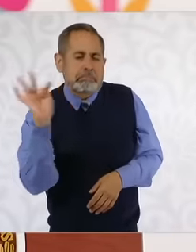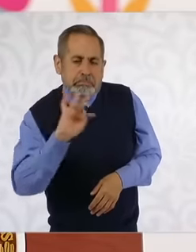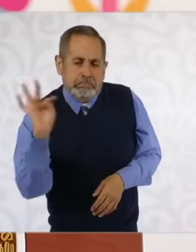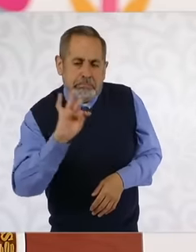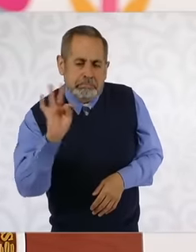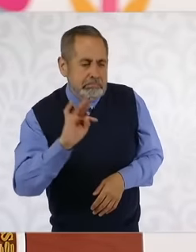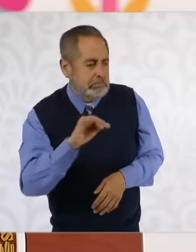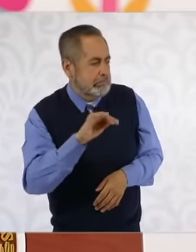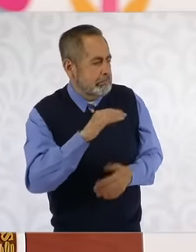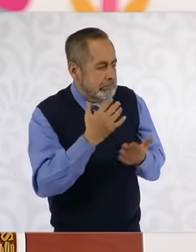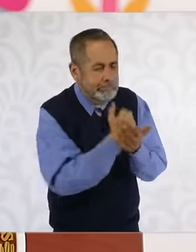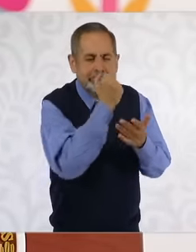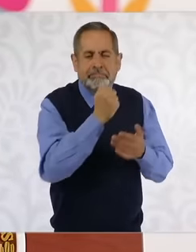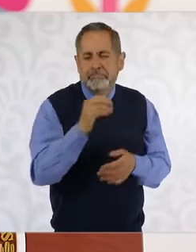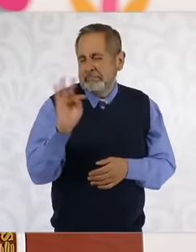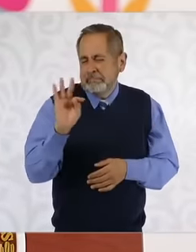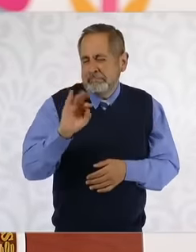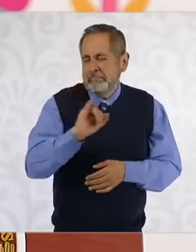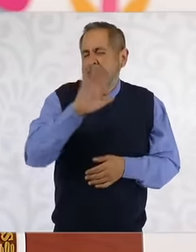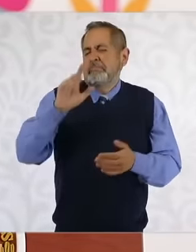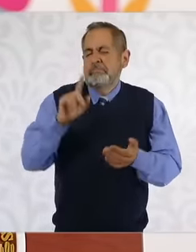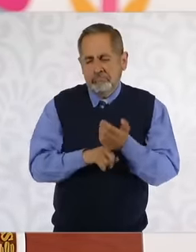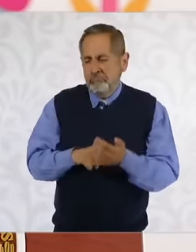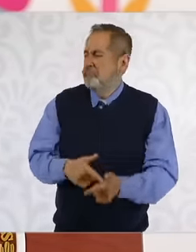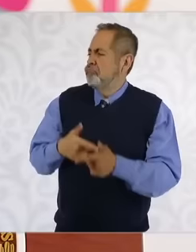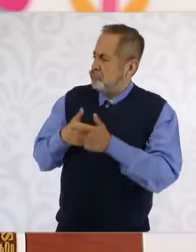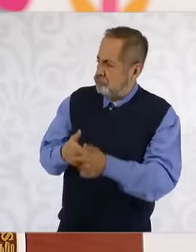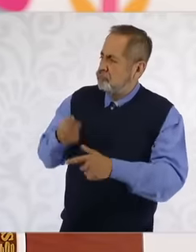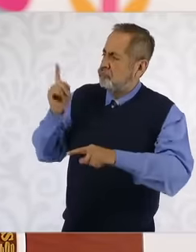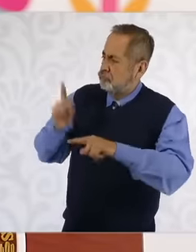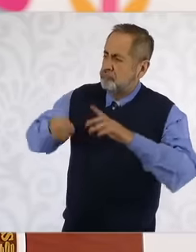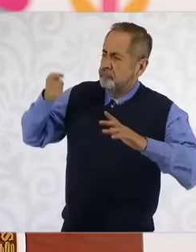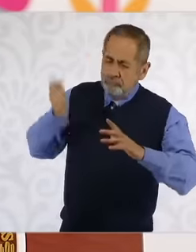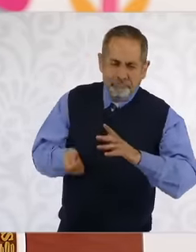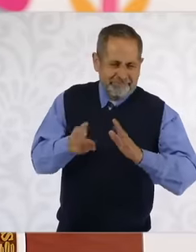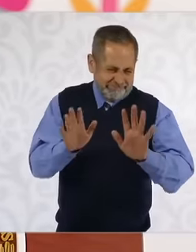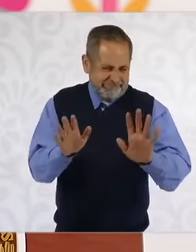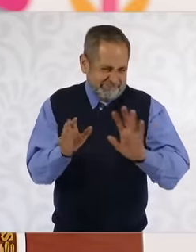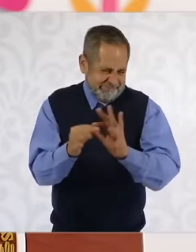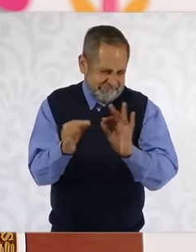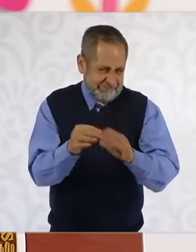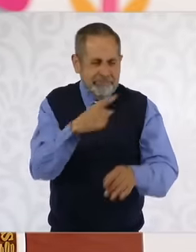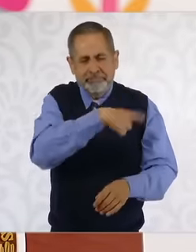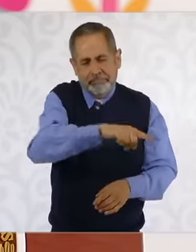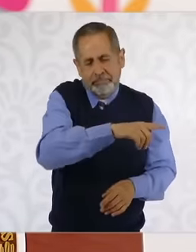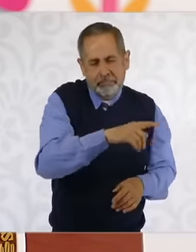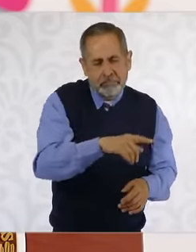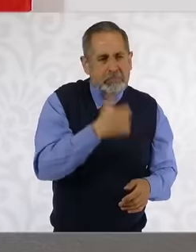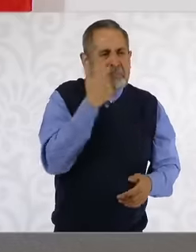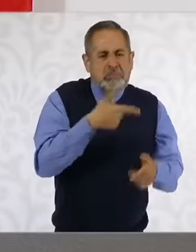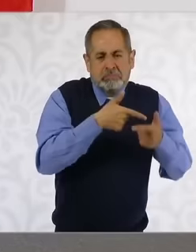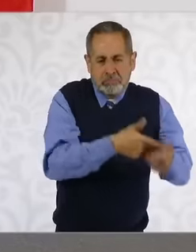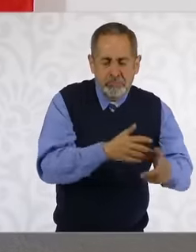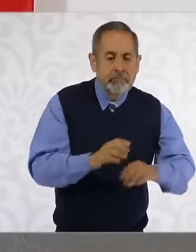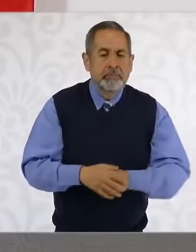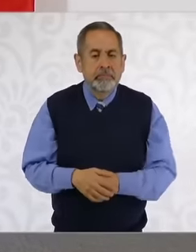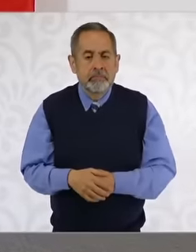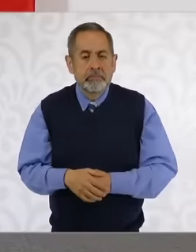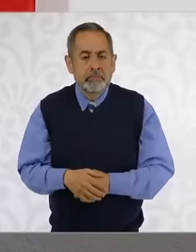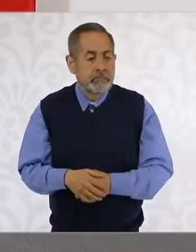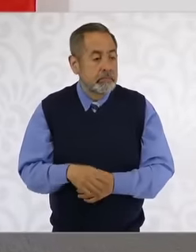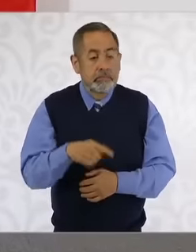of ministers that represented this old regime put us in a situation of